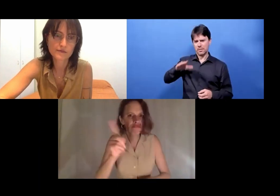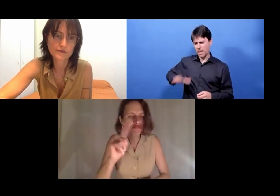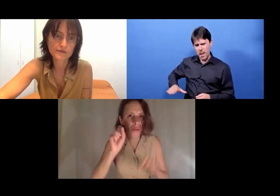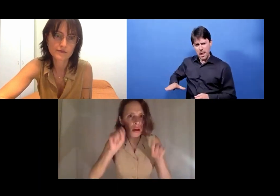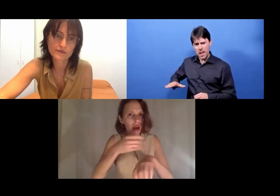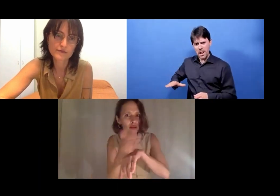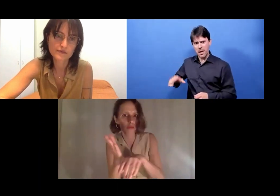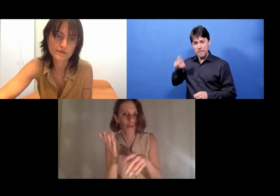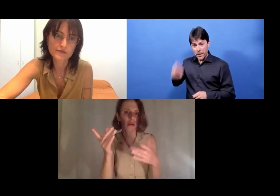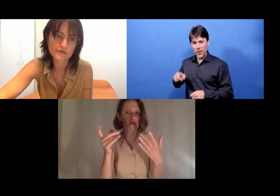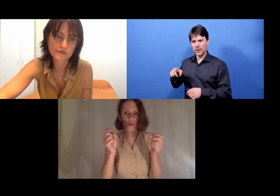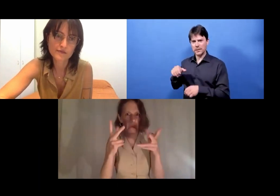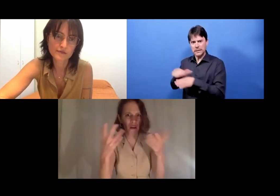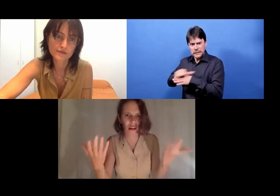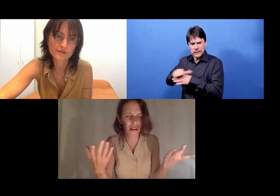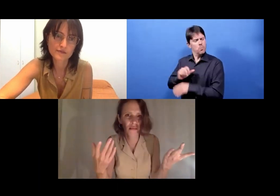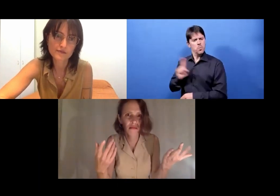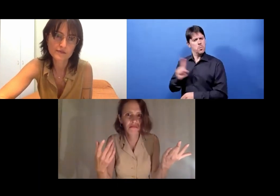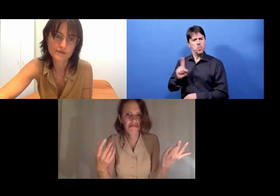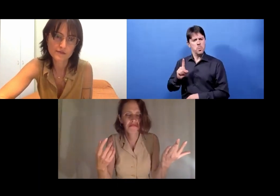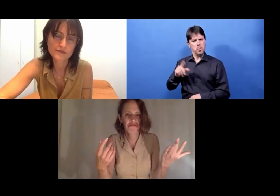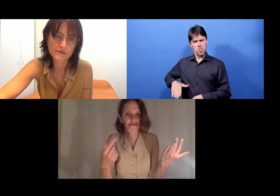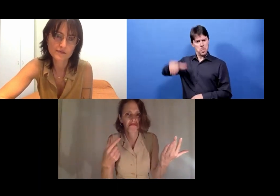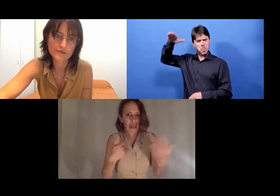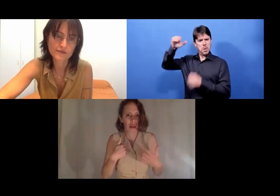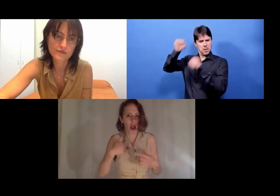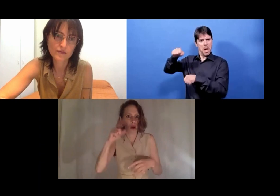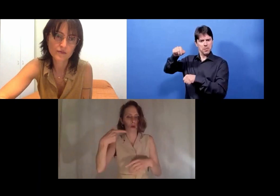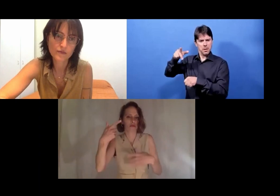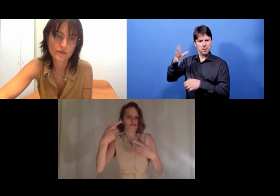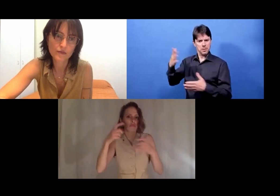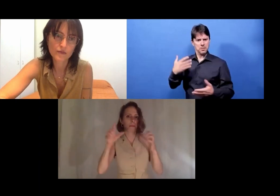You can discover dance later in life. That's okay.